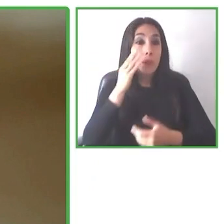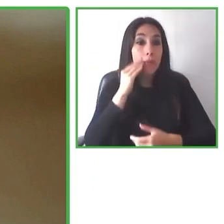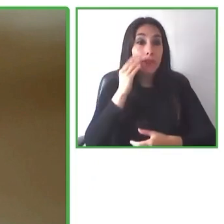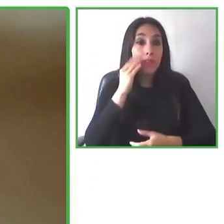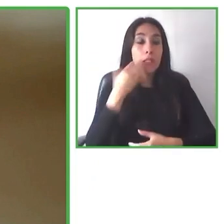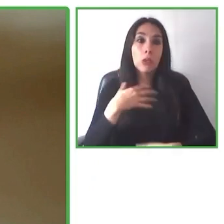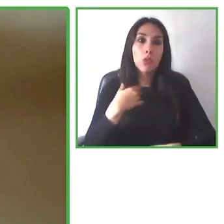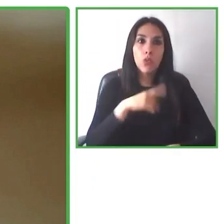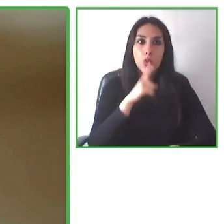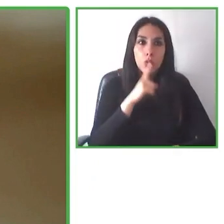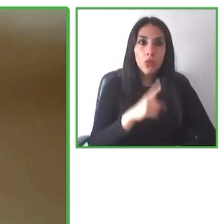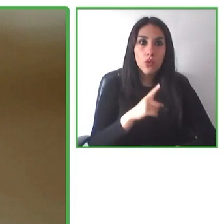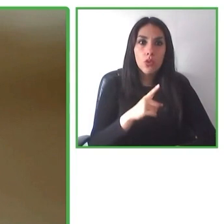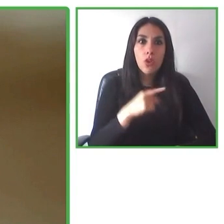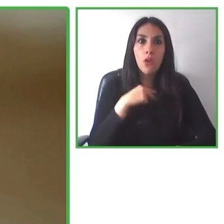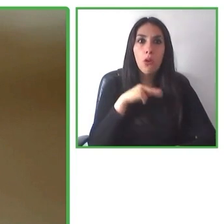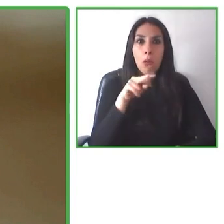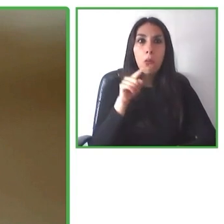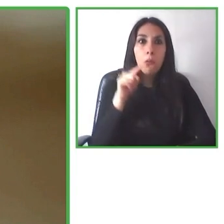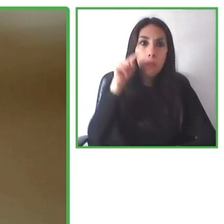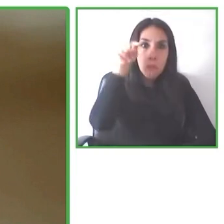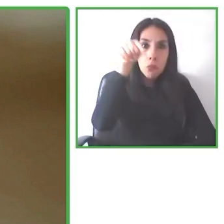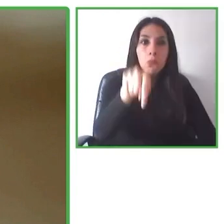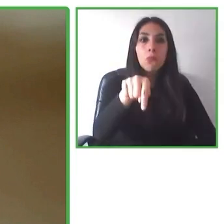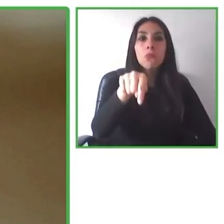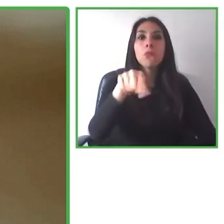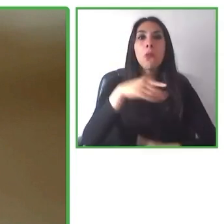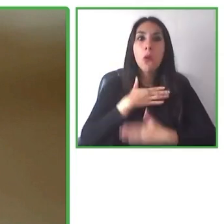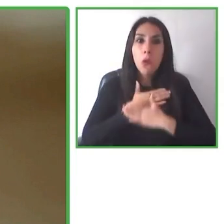we can make sure that every experience can be very satisfactory,